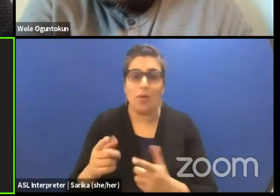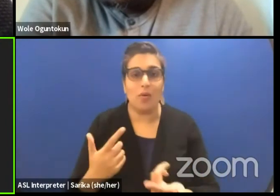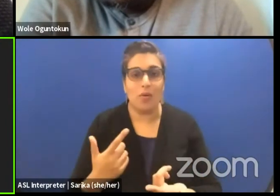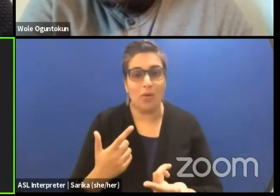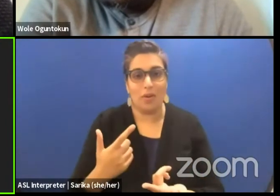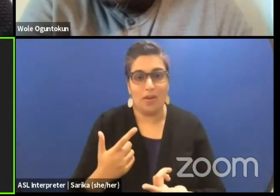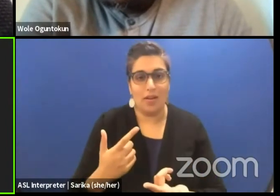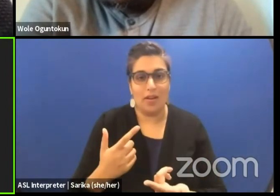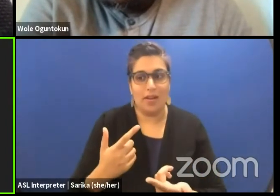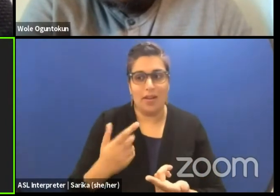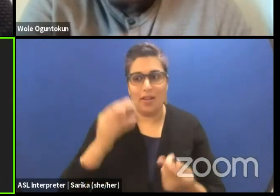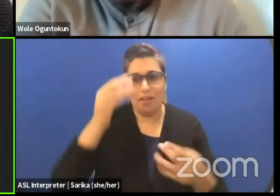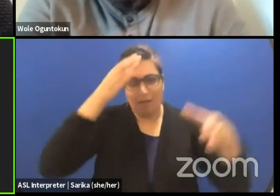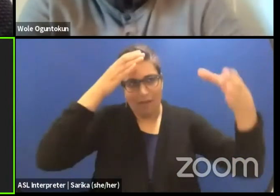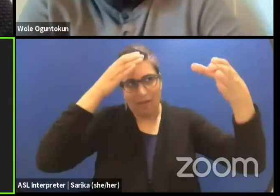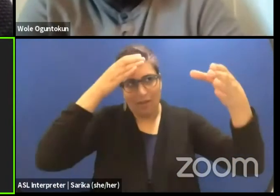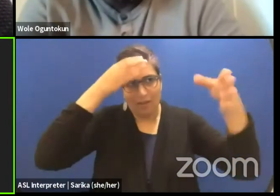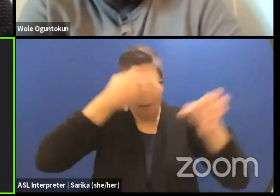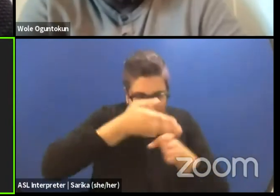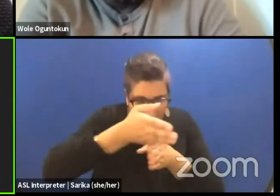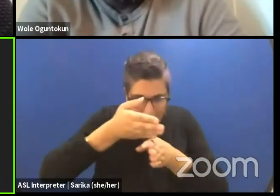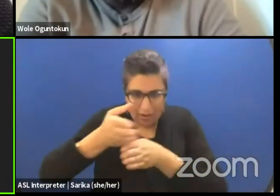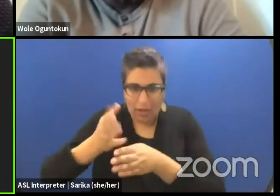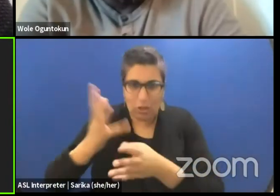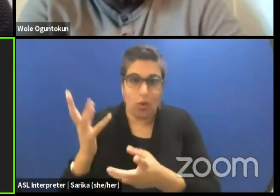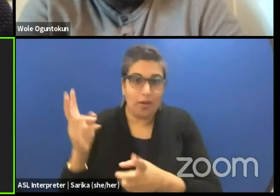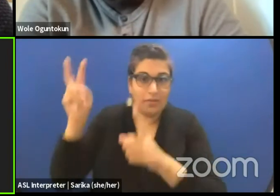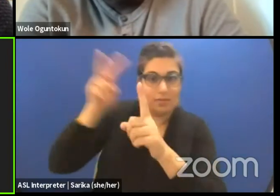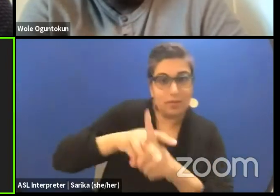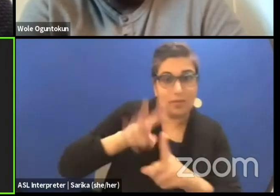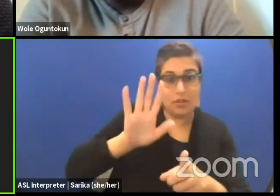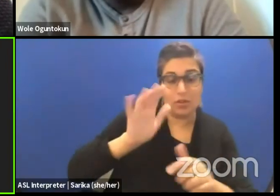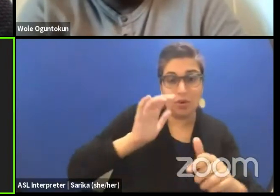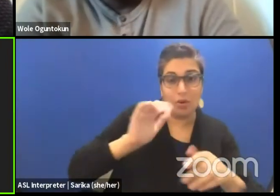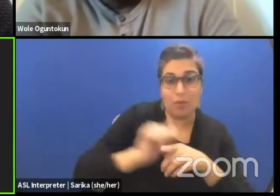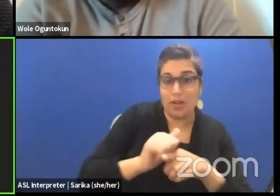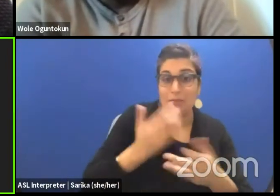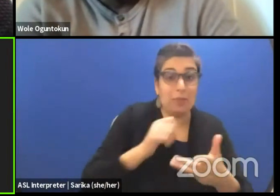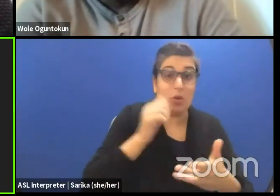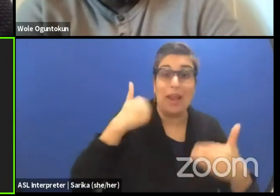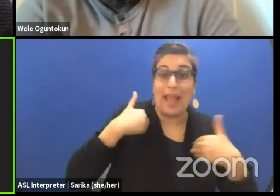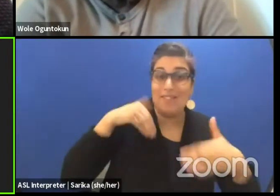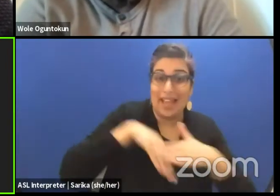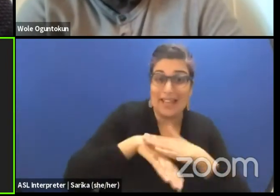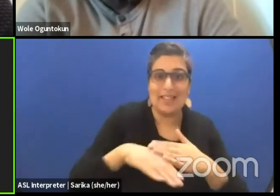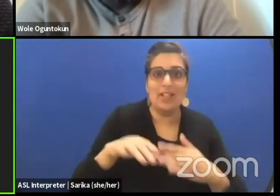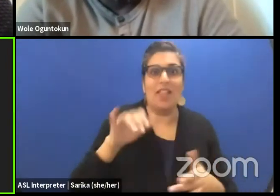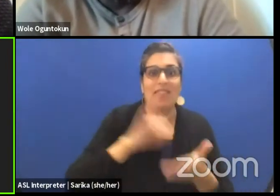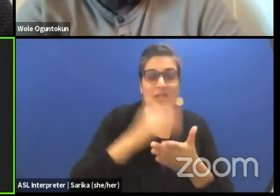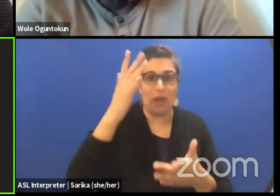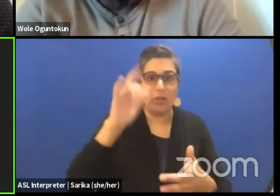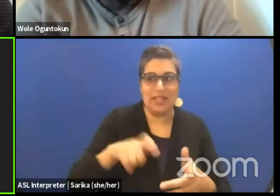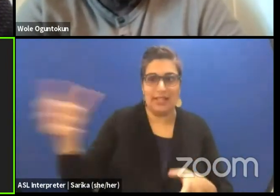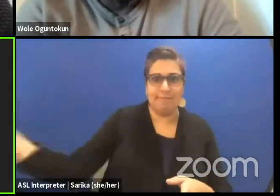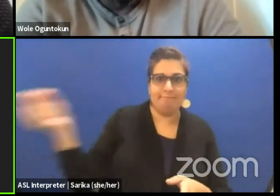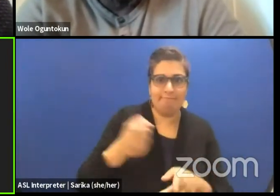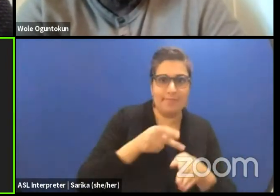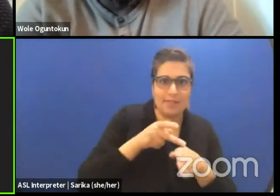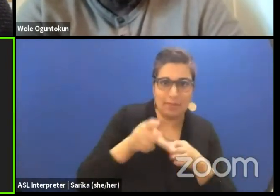of knowledge you want to invoke with your practice that maybe you don't have access to and that's why you need a specialist. And then it's really,